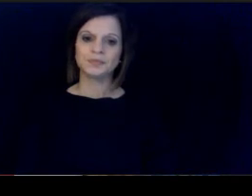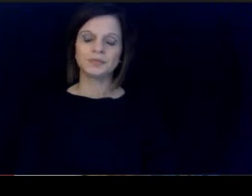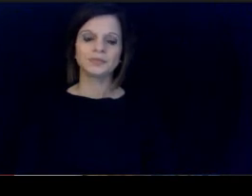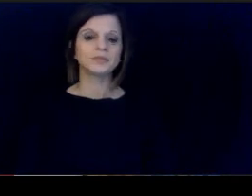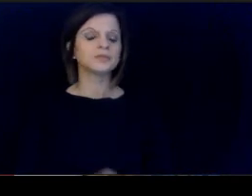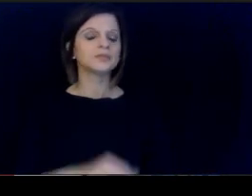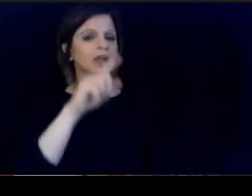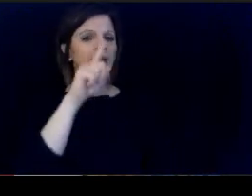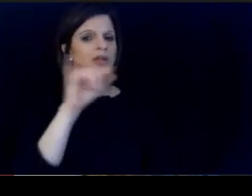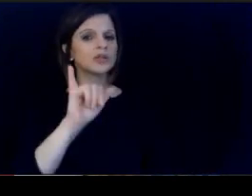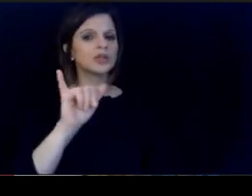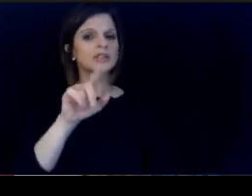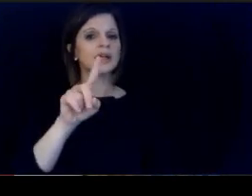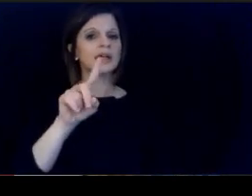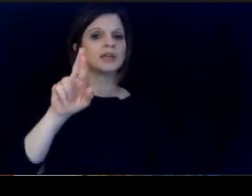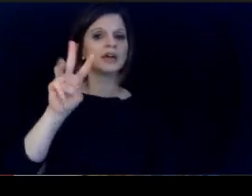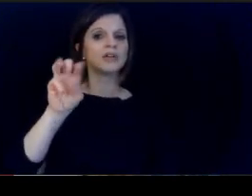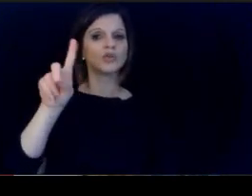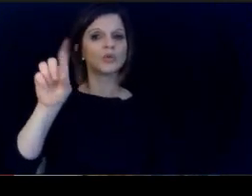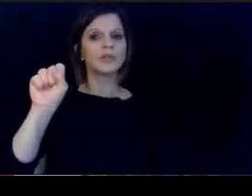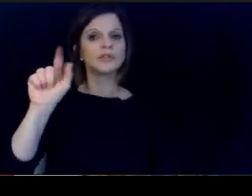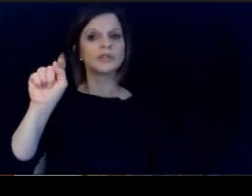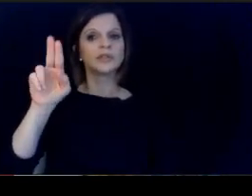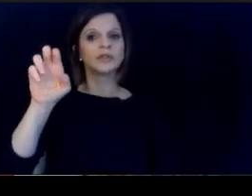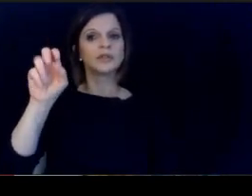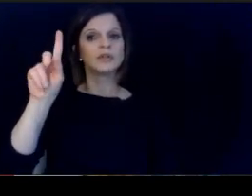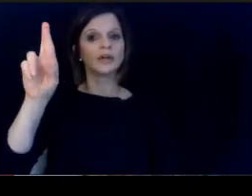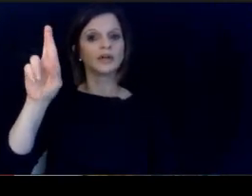And it looks like Doctor Woods Tucker has a few points to make on this. as well.